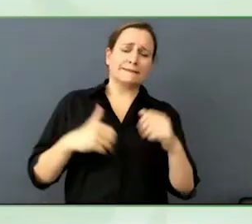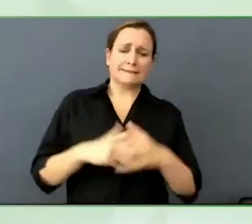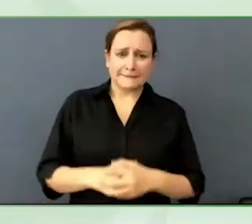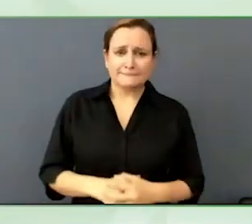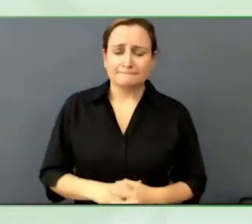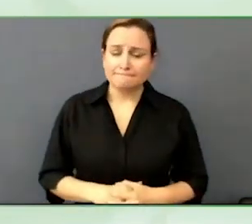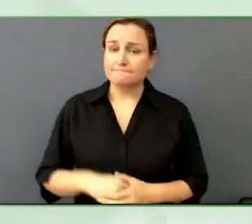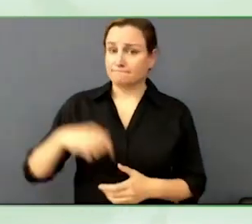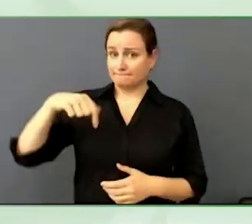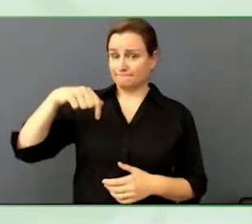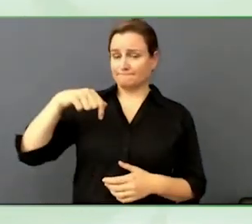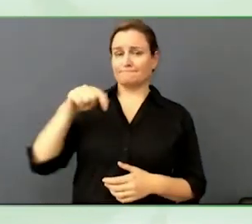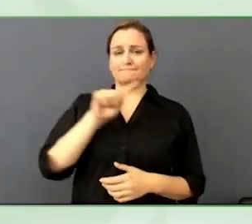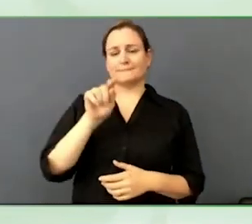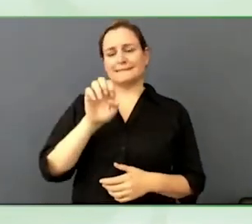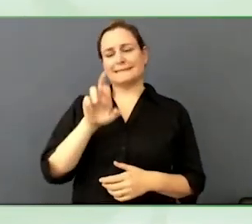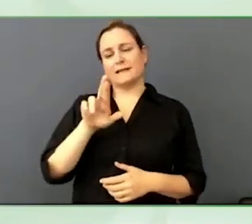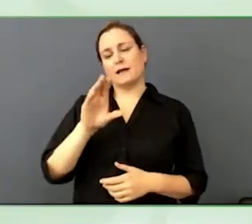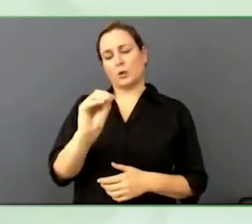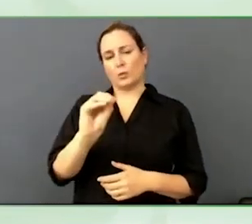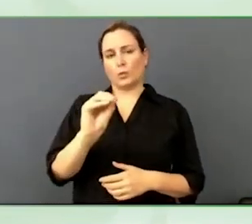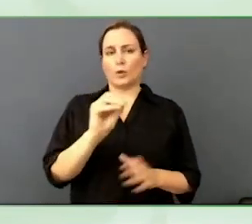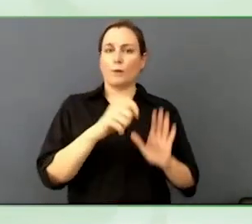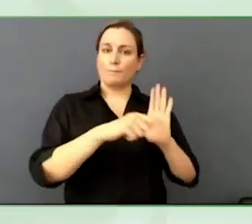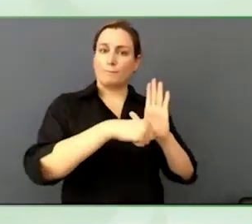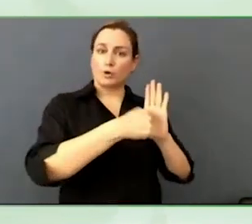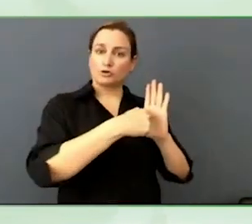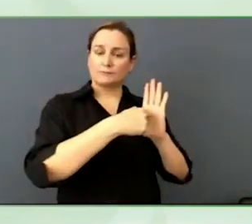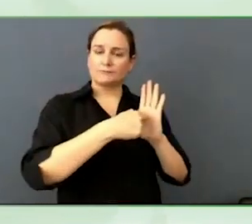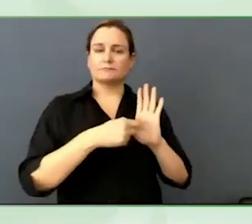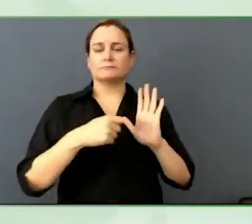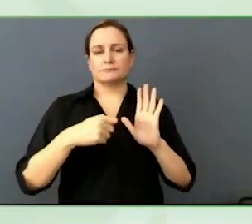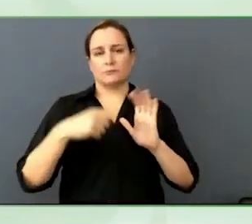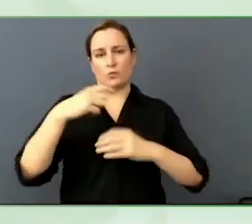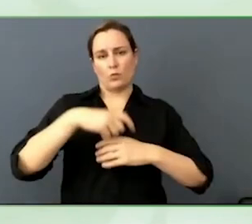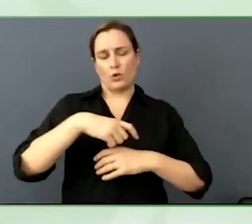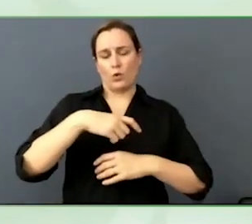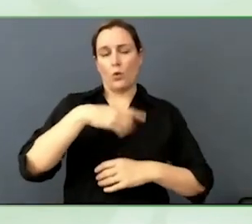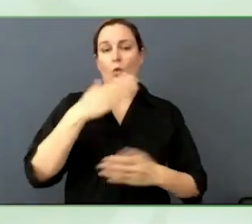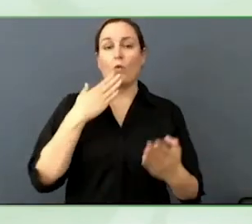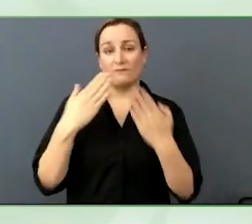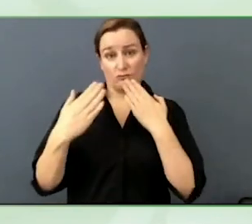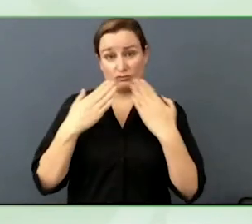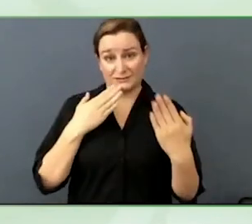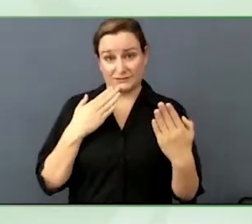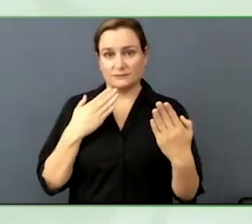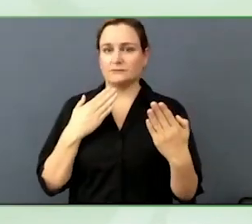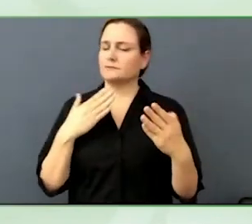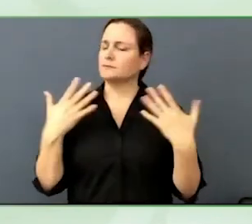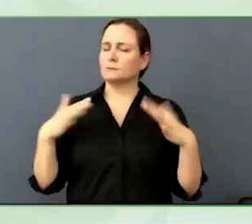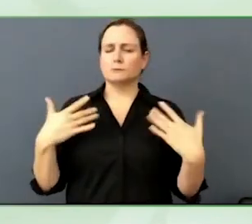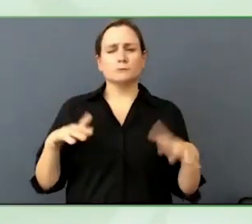job bringing together policymakers and also community participants.